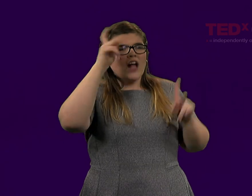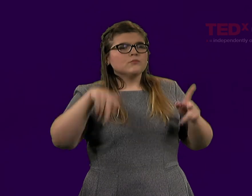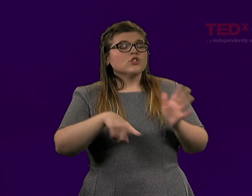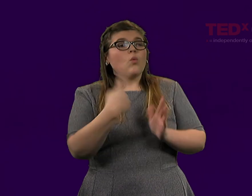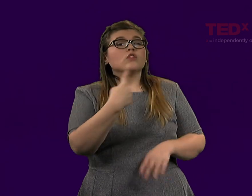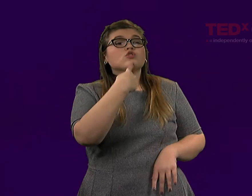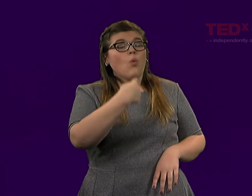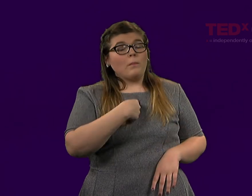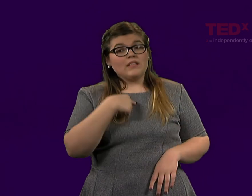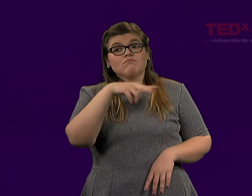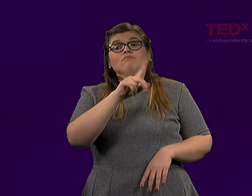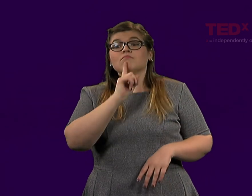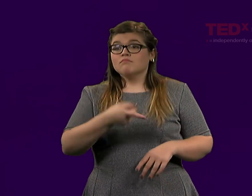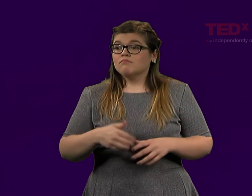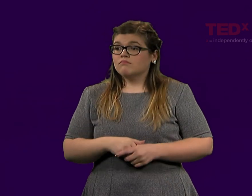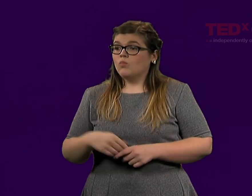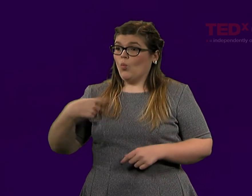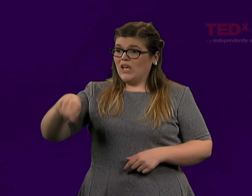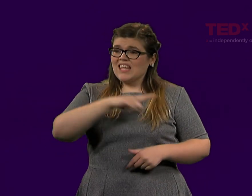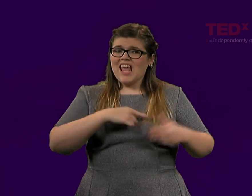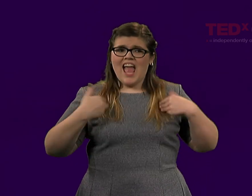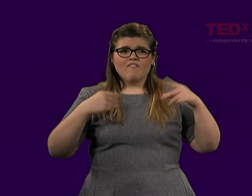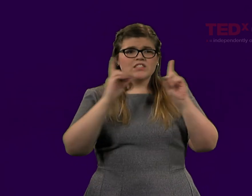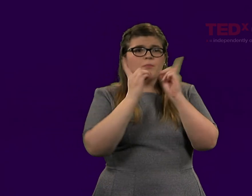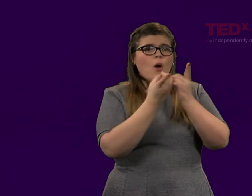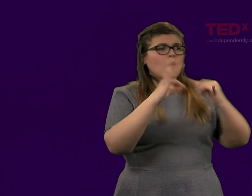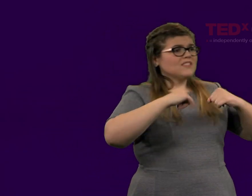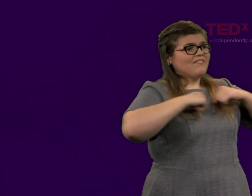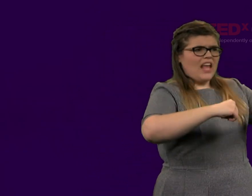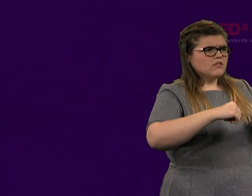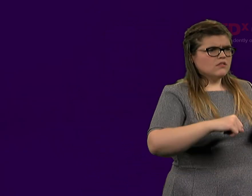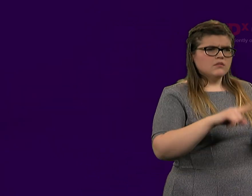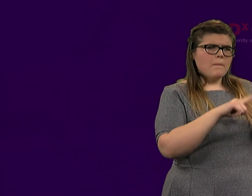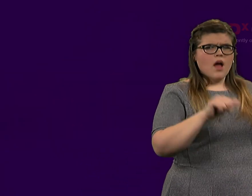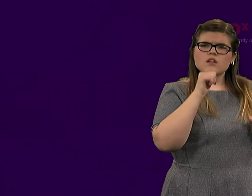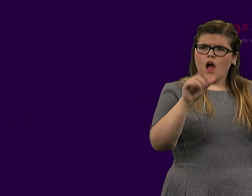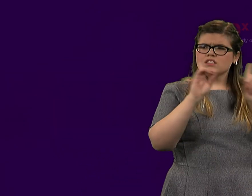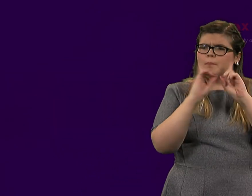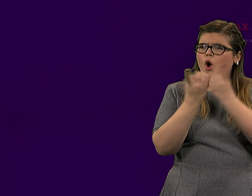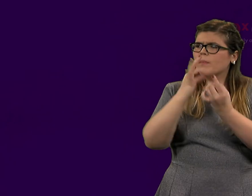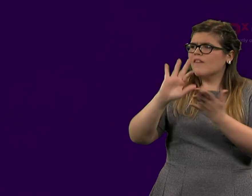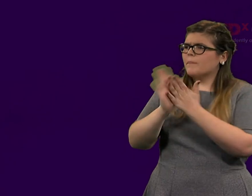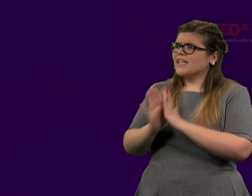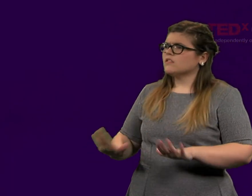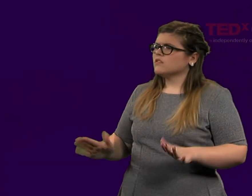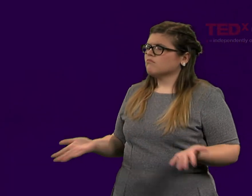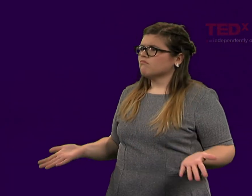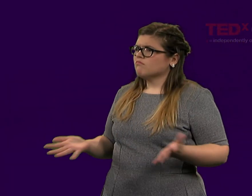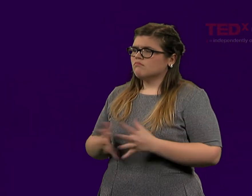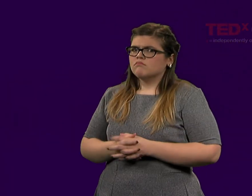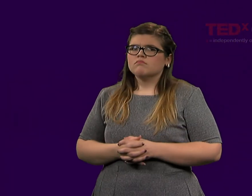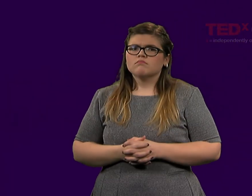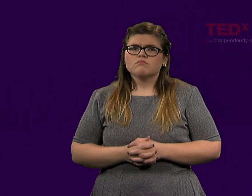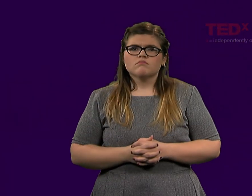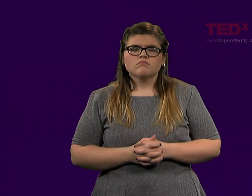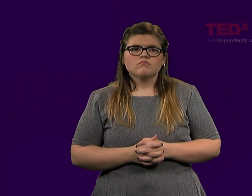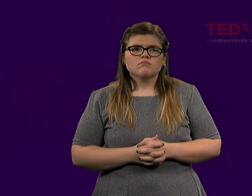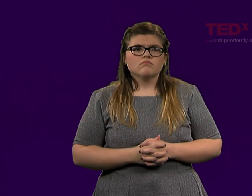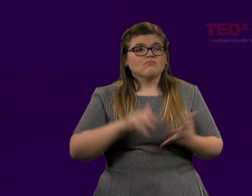that we have the Department of the Defense, but we don't have a department of peace, and that is why we must call